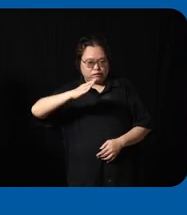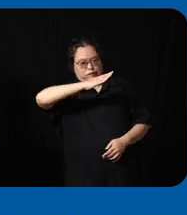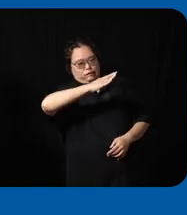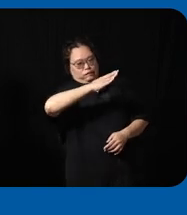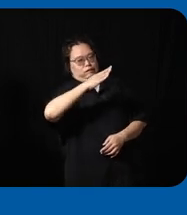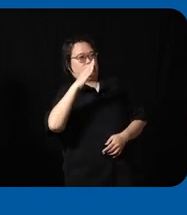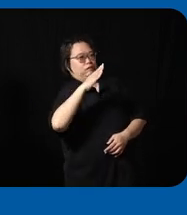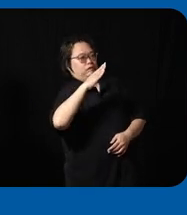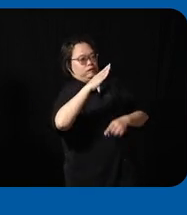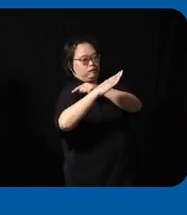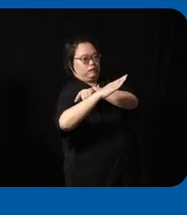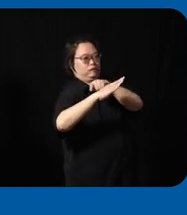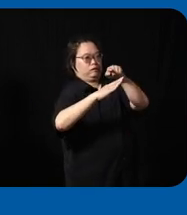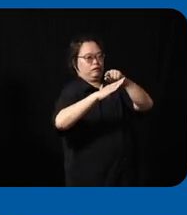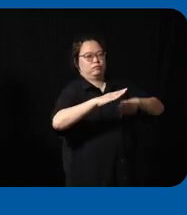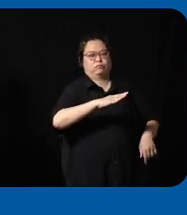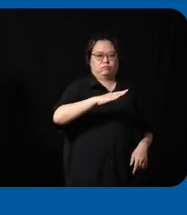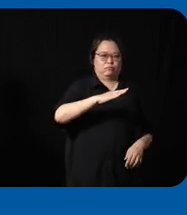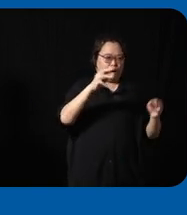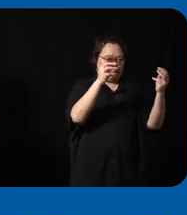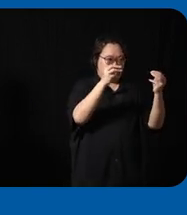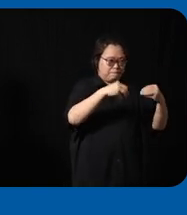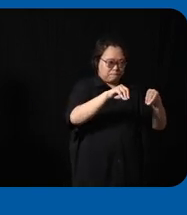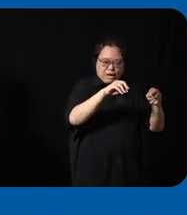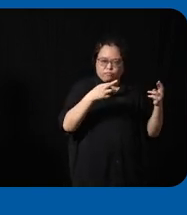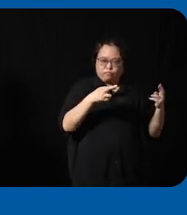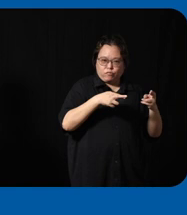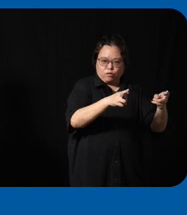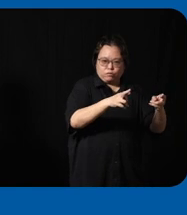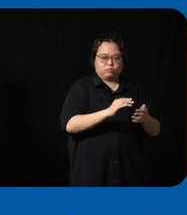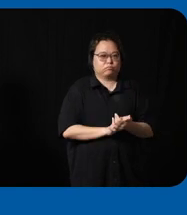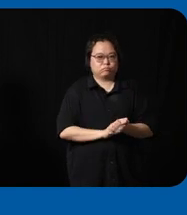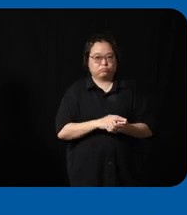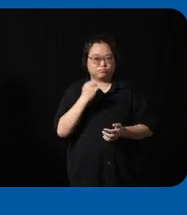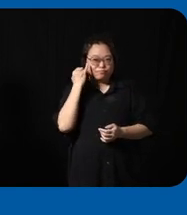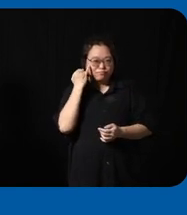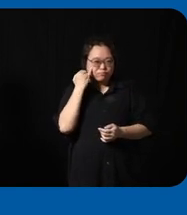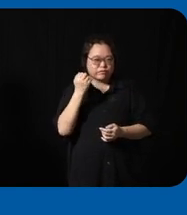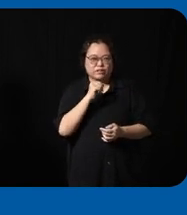onto a main road so the issue here um is that if you're not careful um you could potentially end